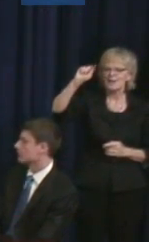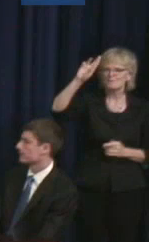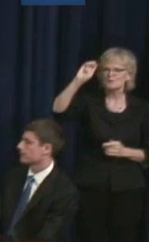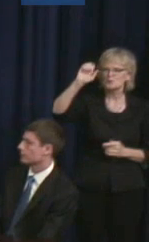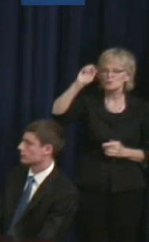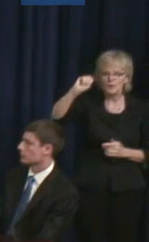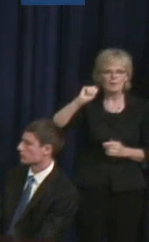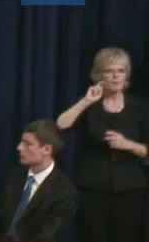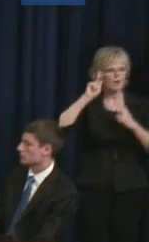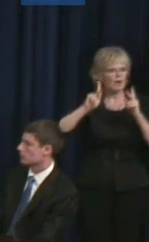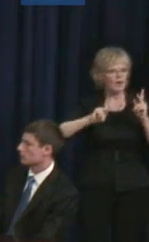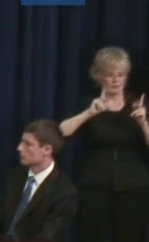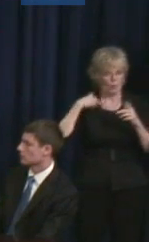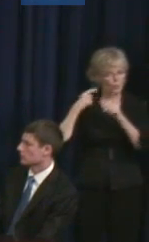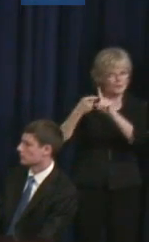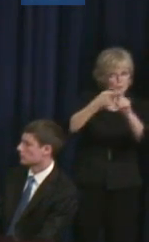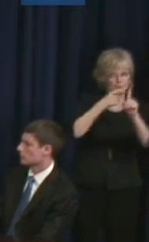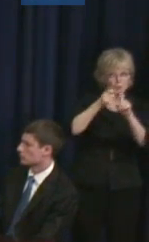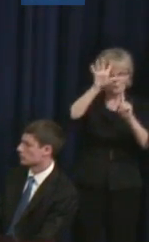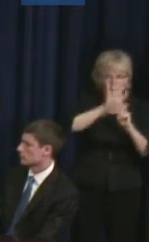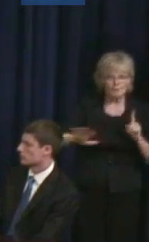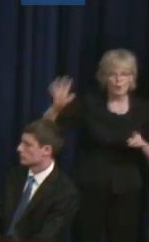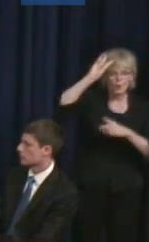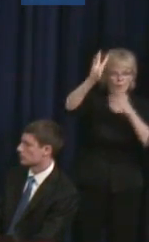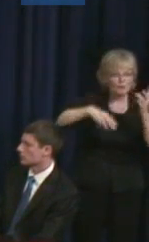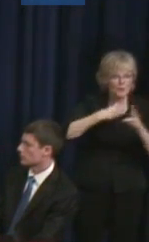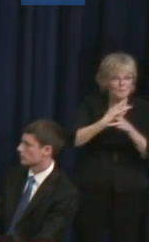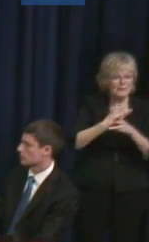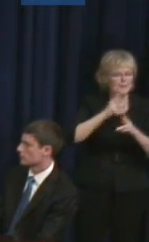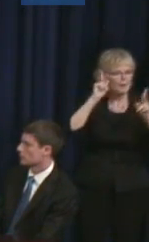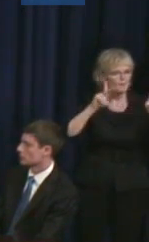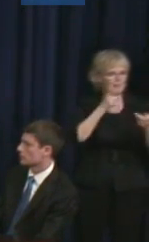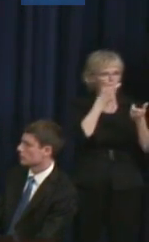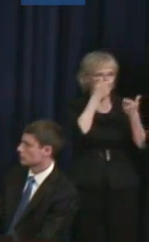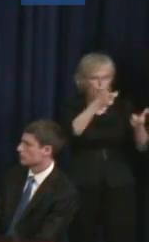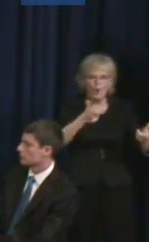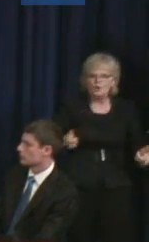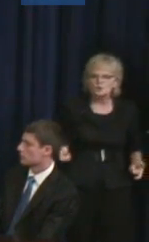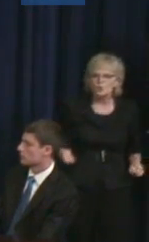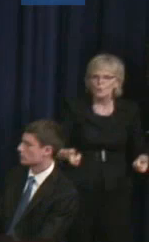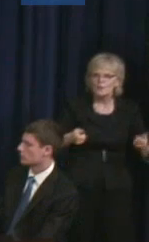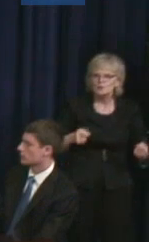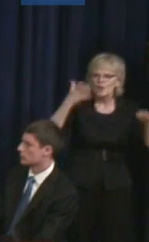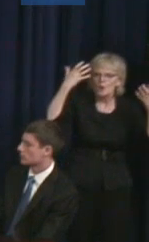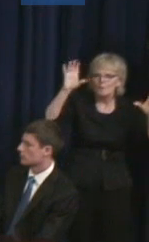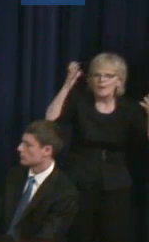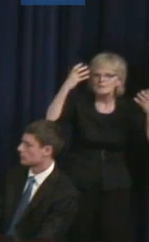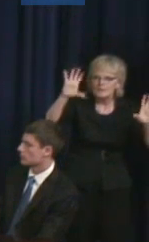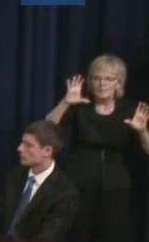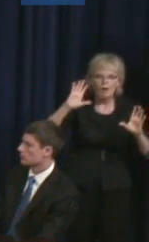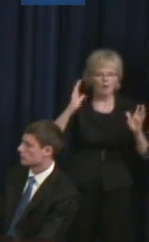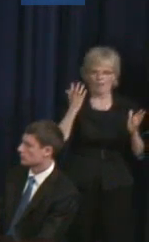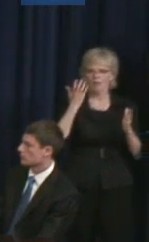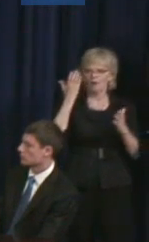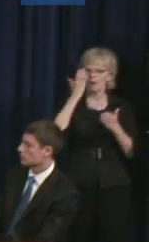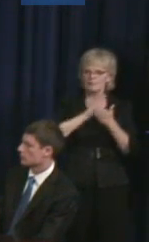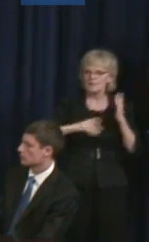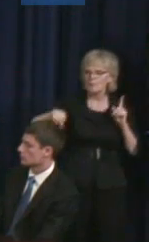world, because we recruit from around the world see wheel chair basketball, and they find young people.